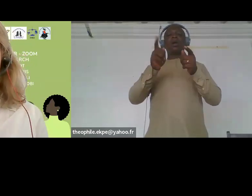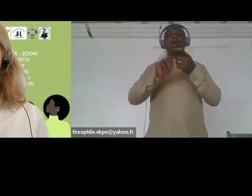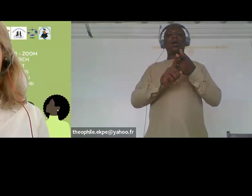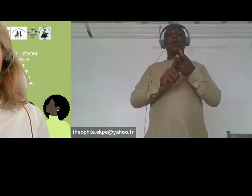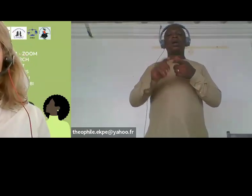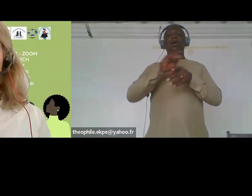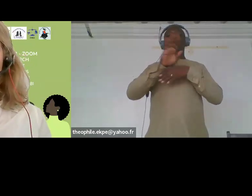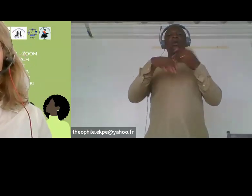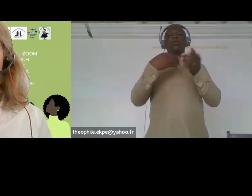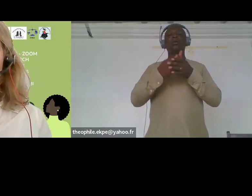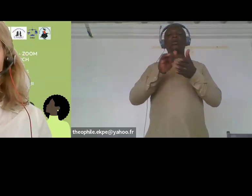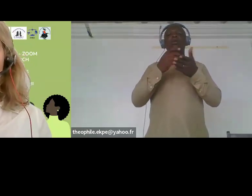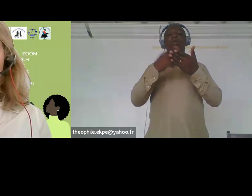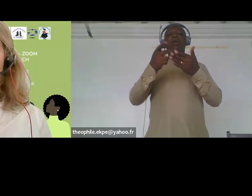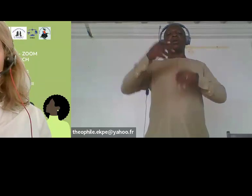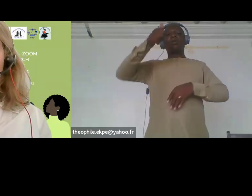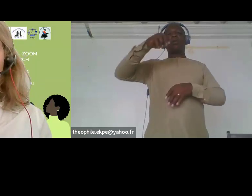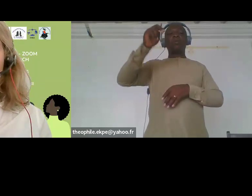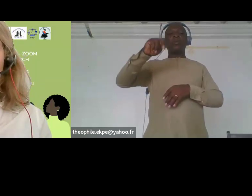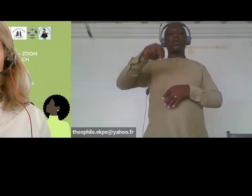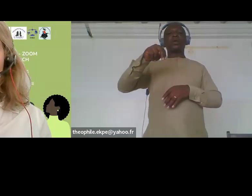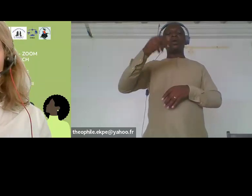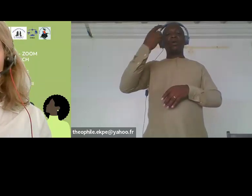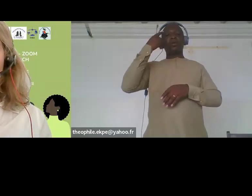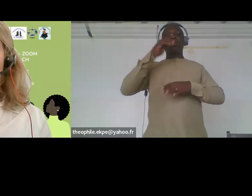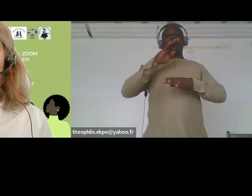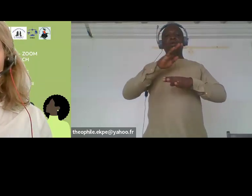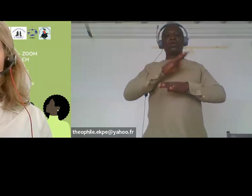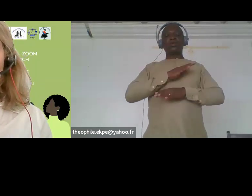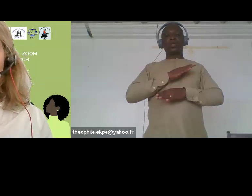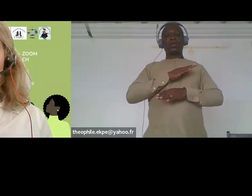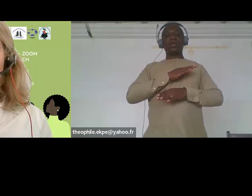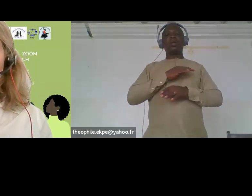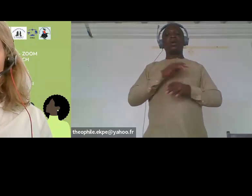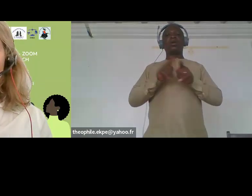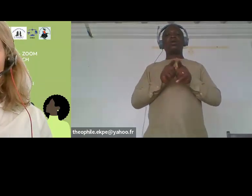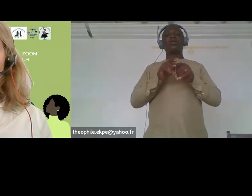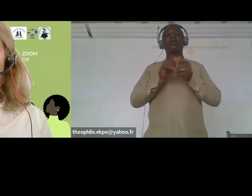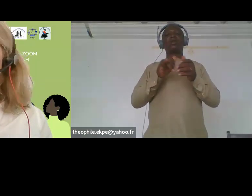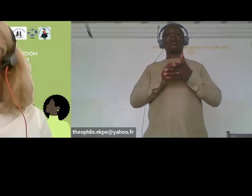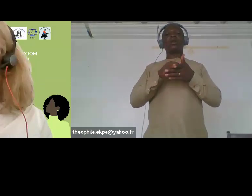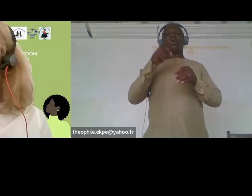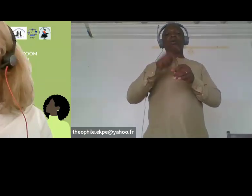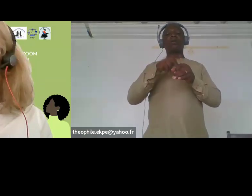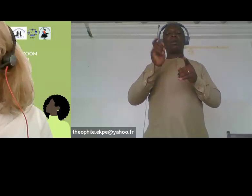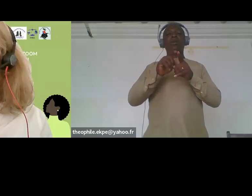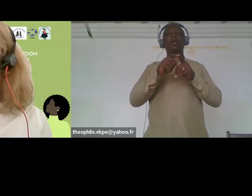limited a certain condition according to their limitations so that everyone can